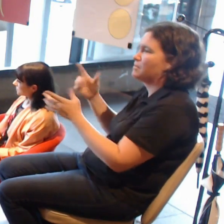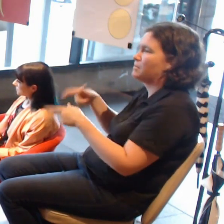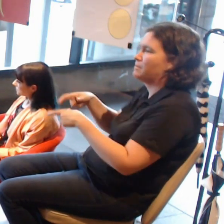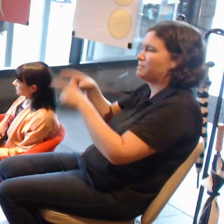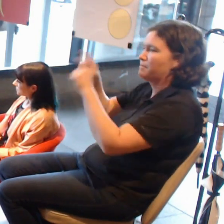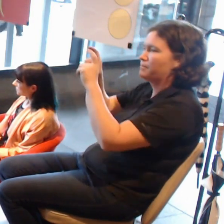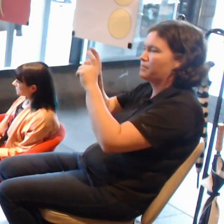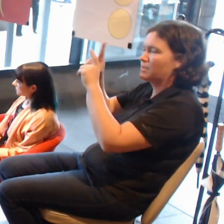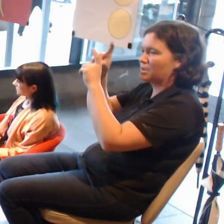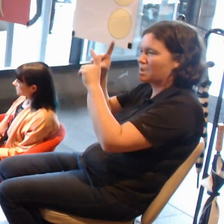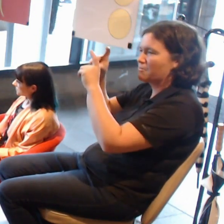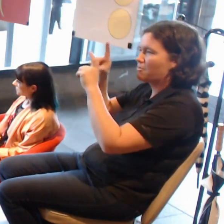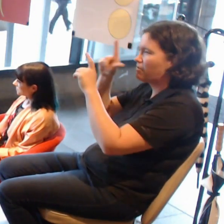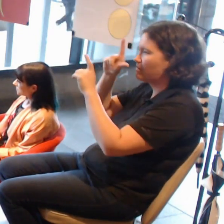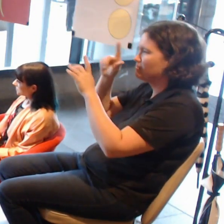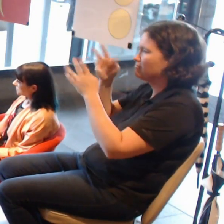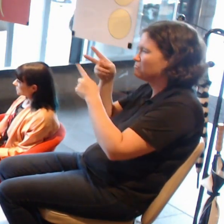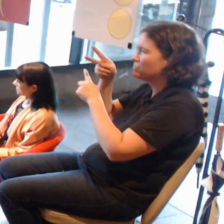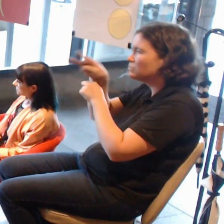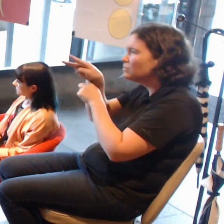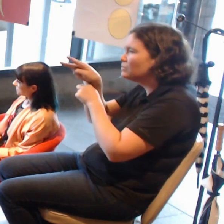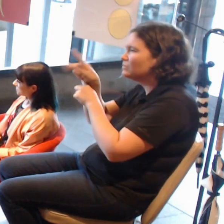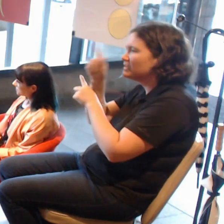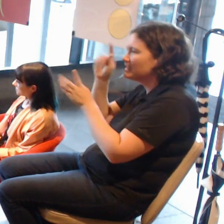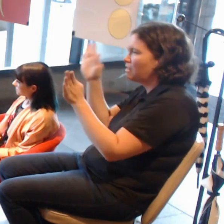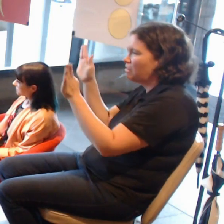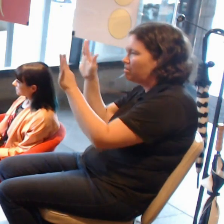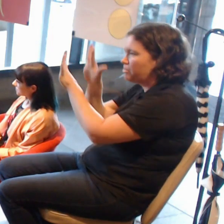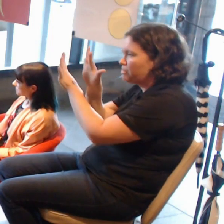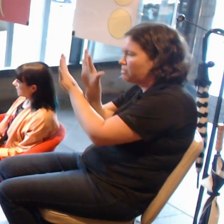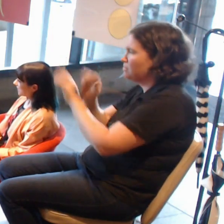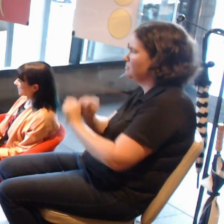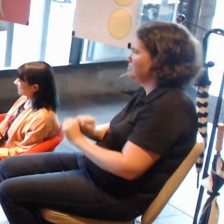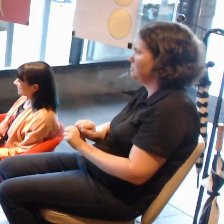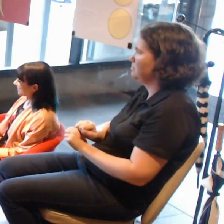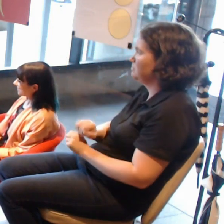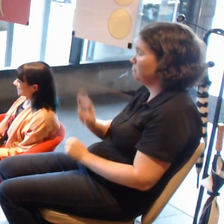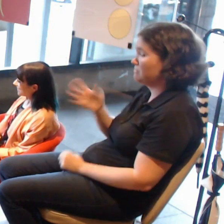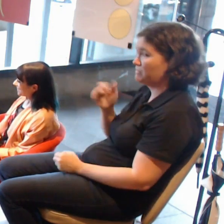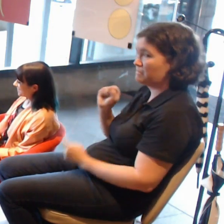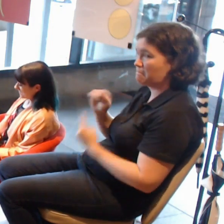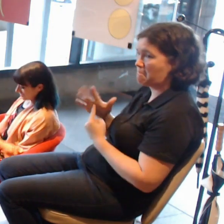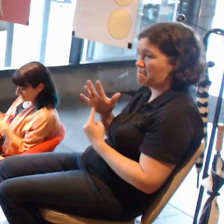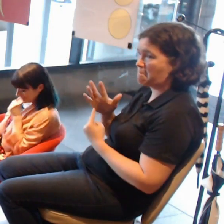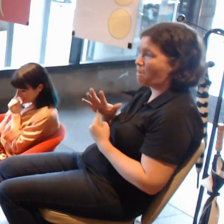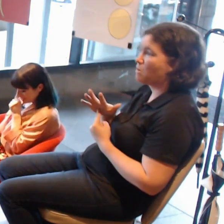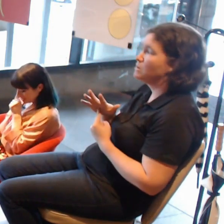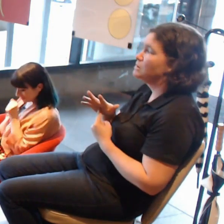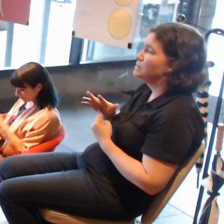Without getting too creepy, the idea of deepfakes,